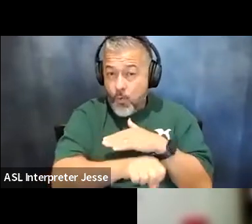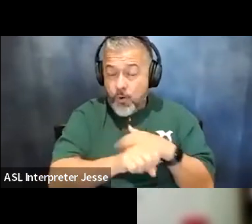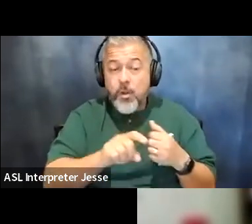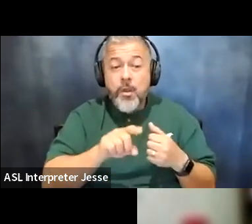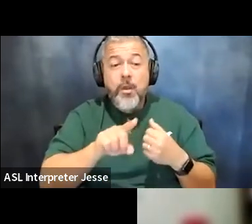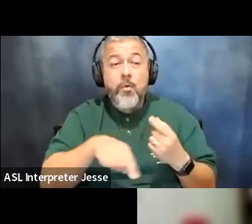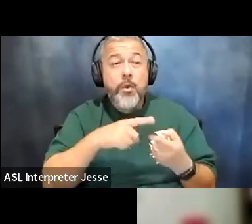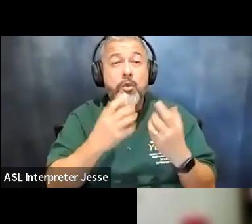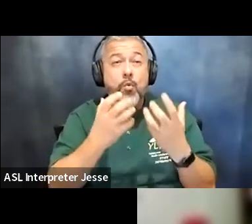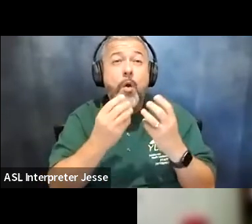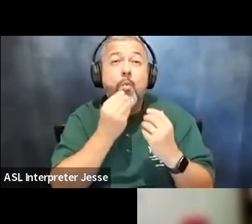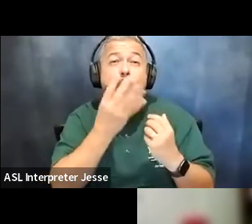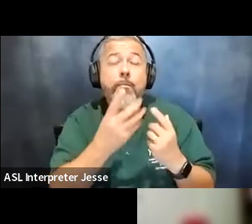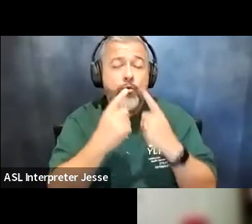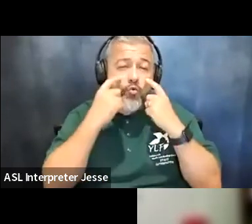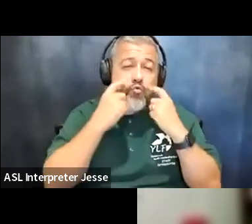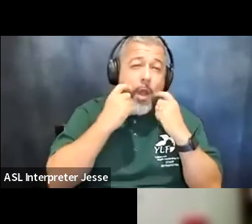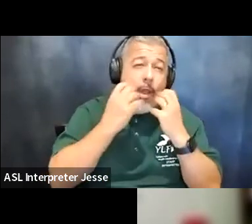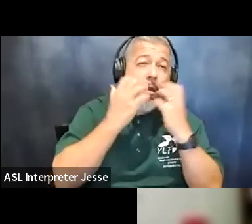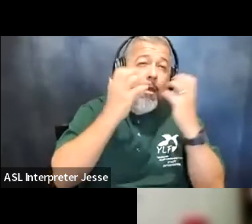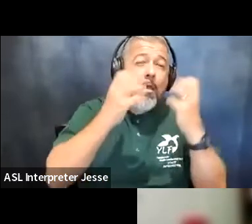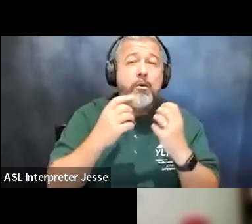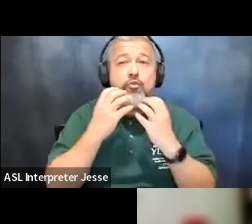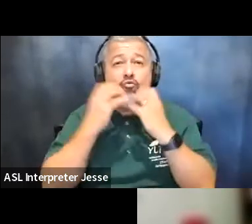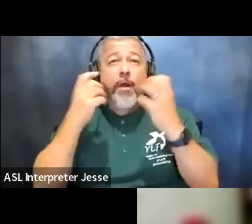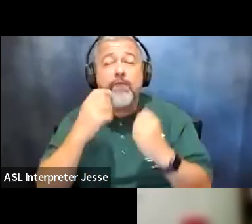for that warmth again you're crying for milk you're crying for food you're crying